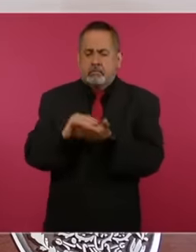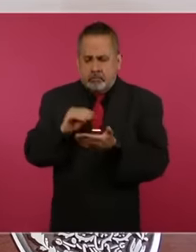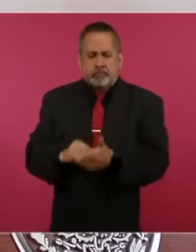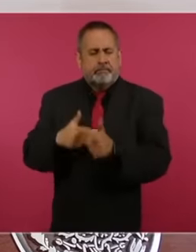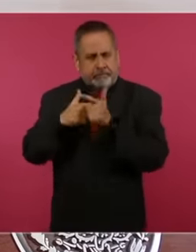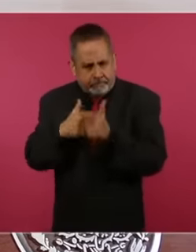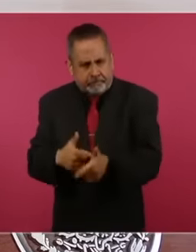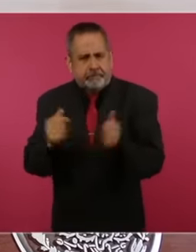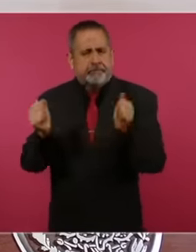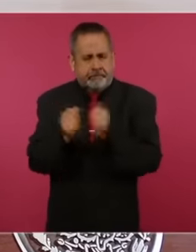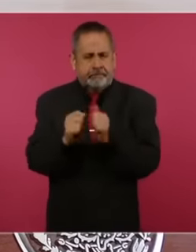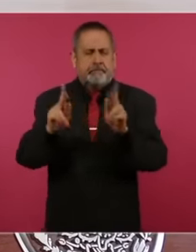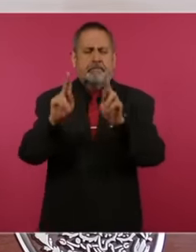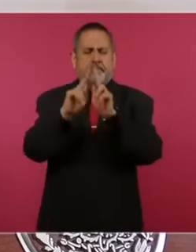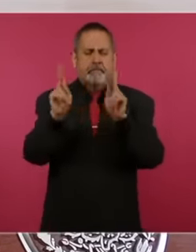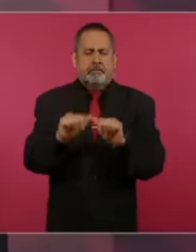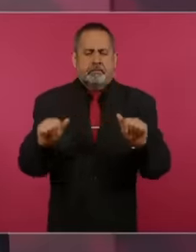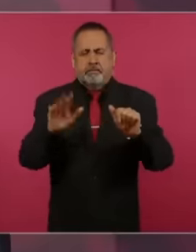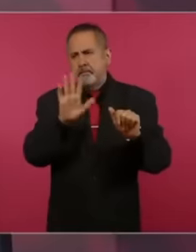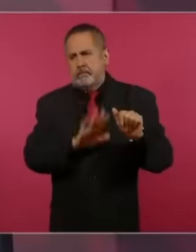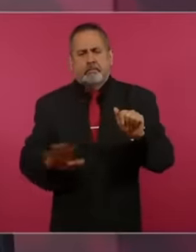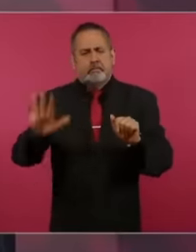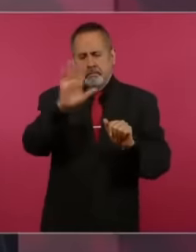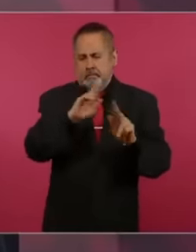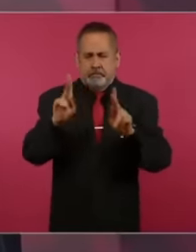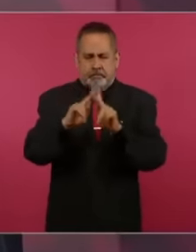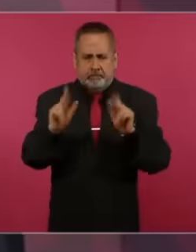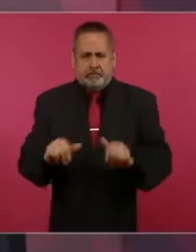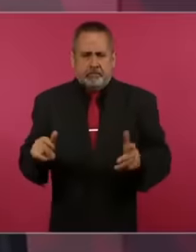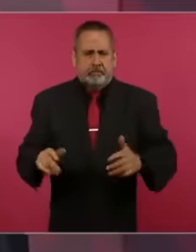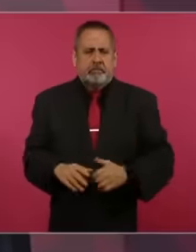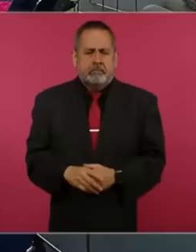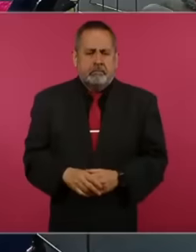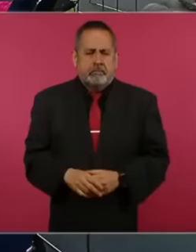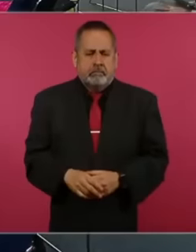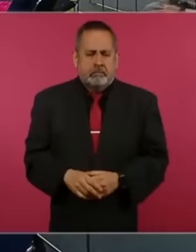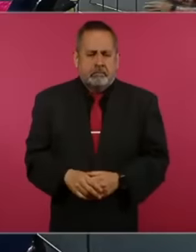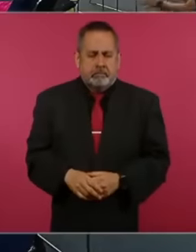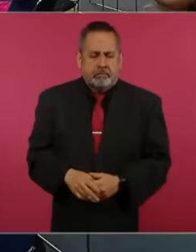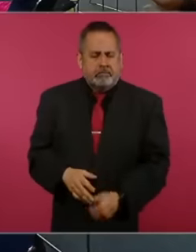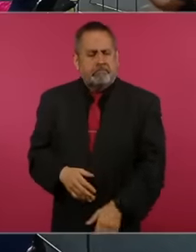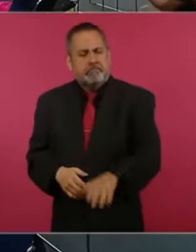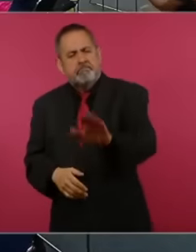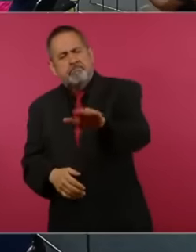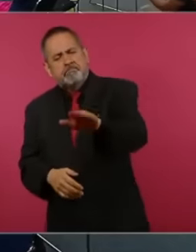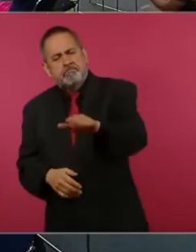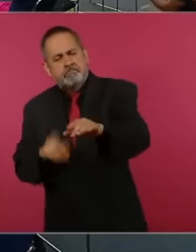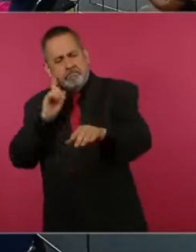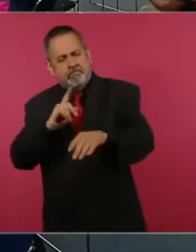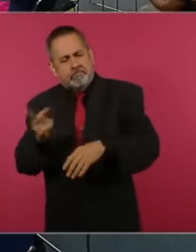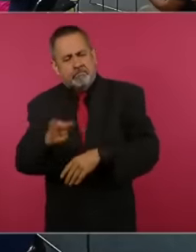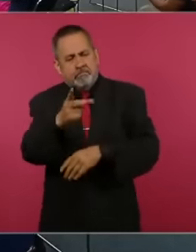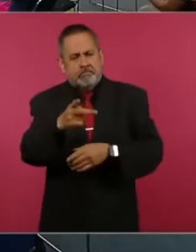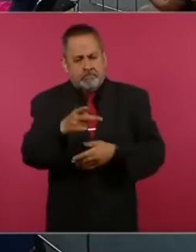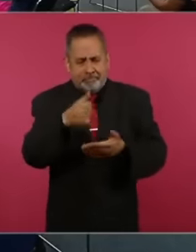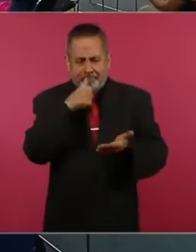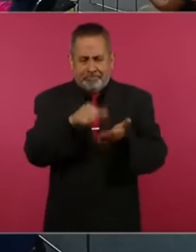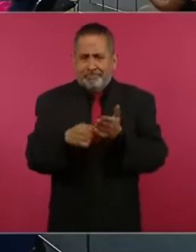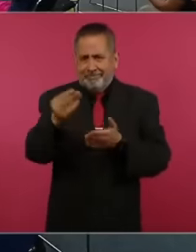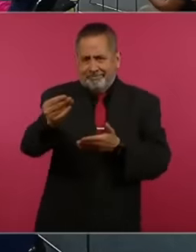peace after knowing this desperate request for help from Gascas